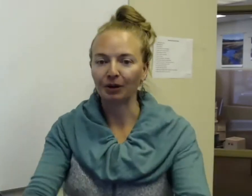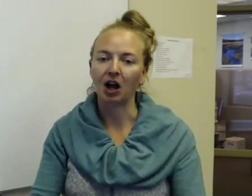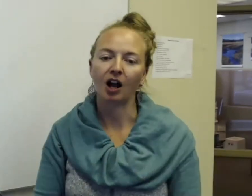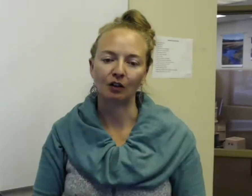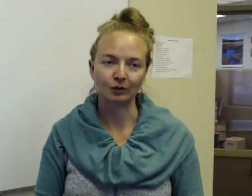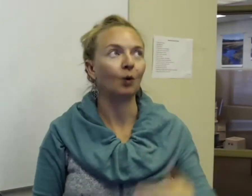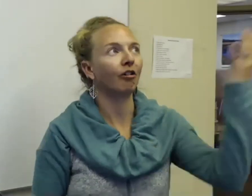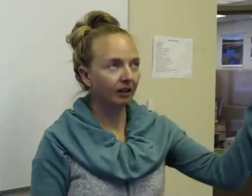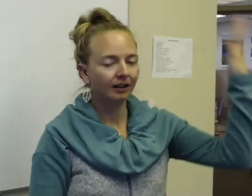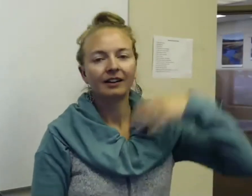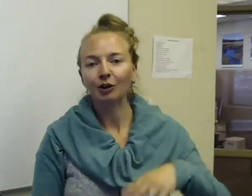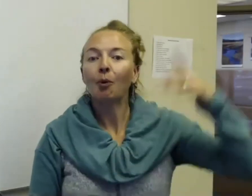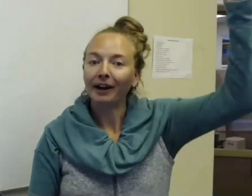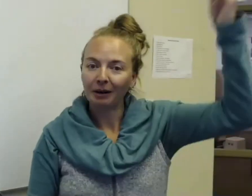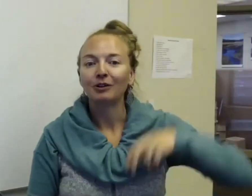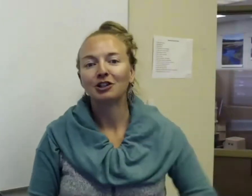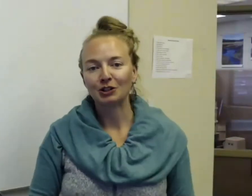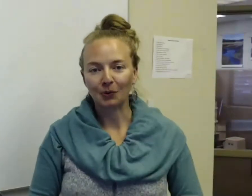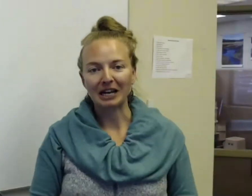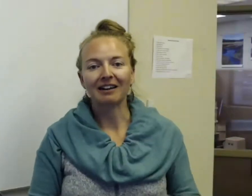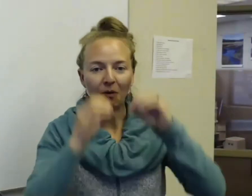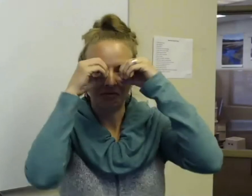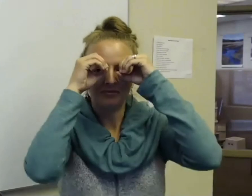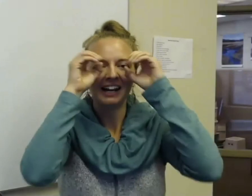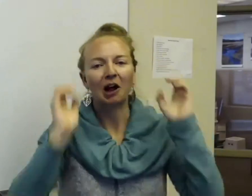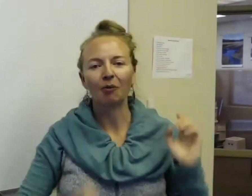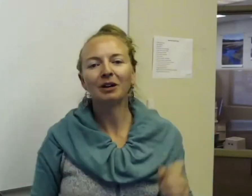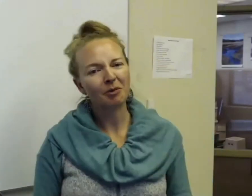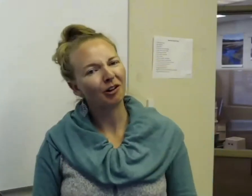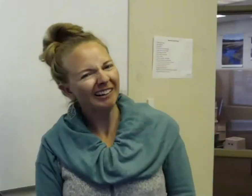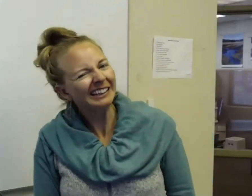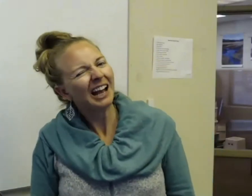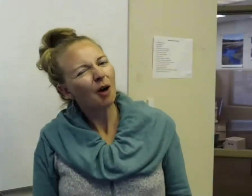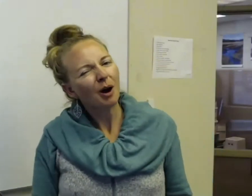binoculars, or you're pointing up into a tree going you know, People are probably